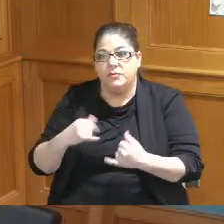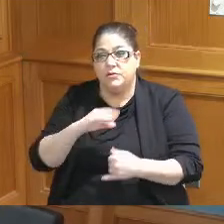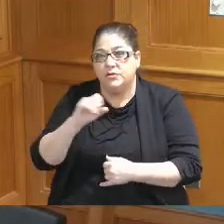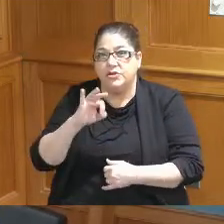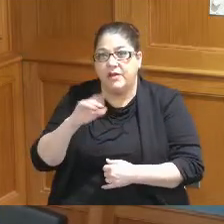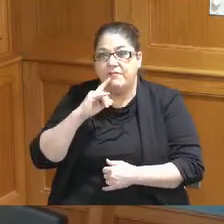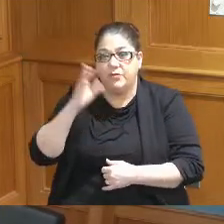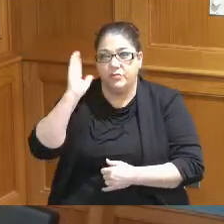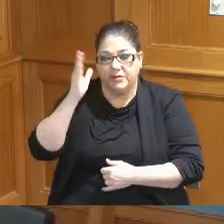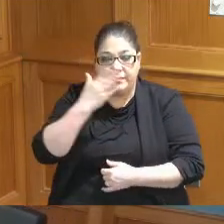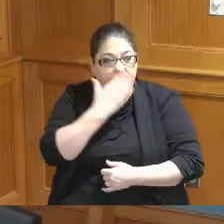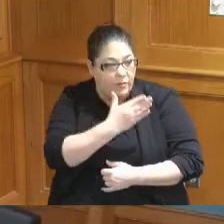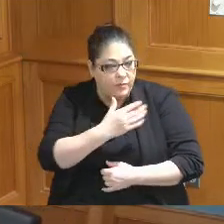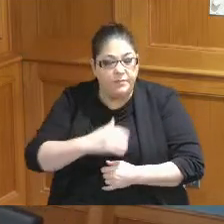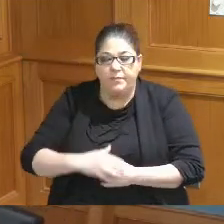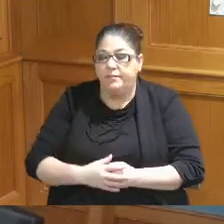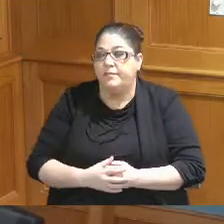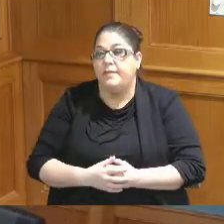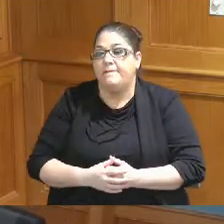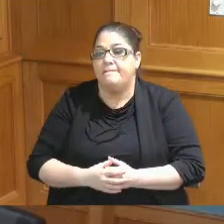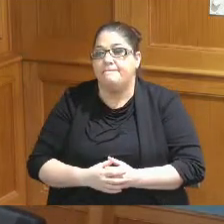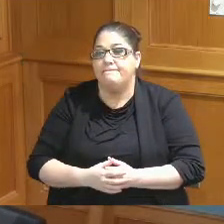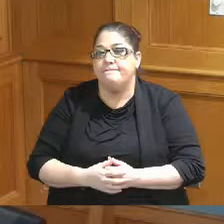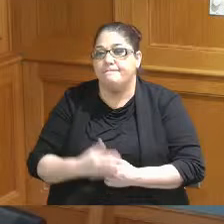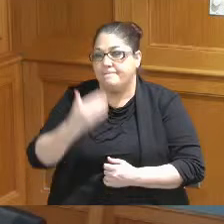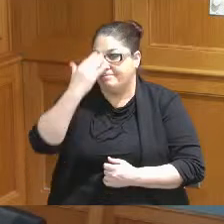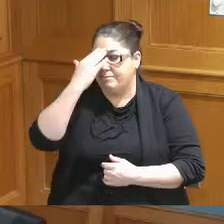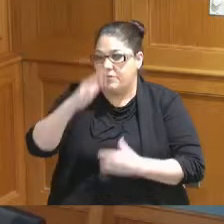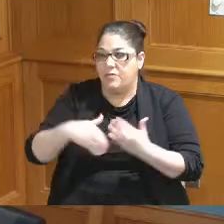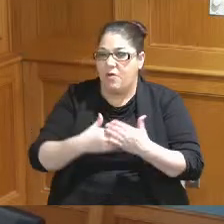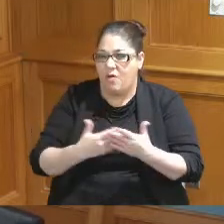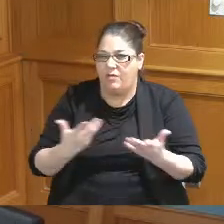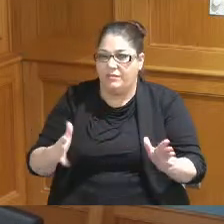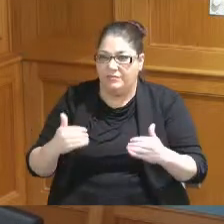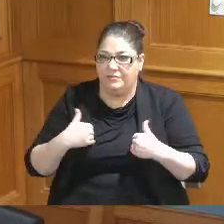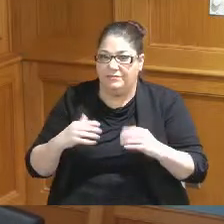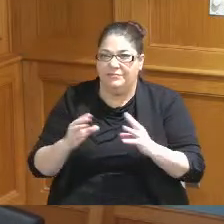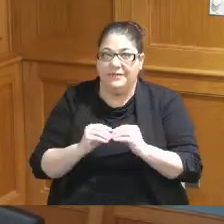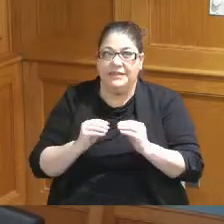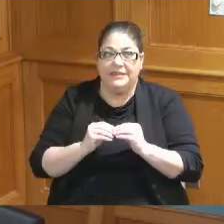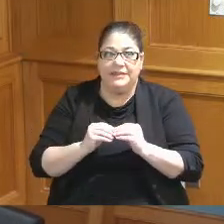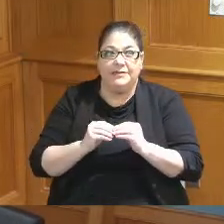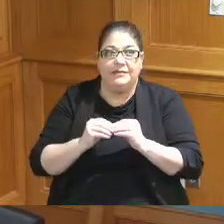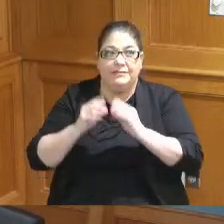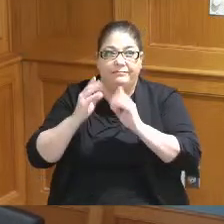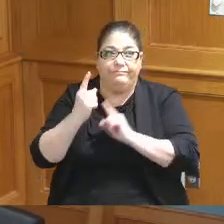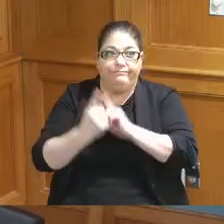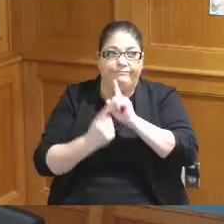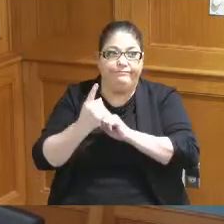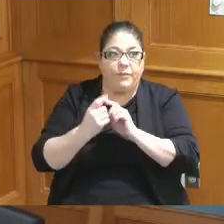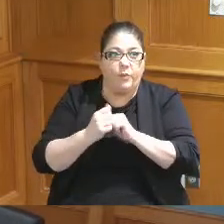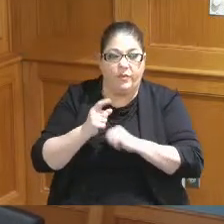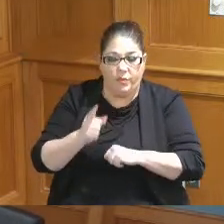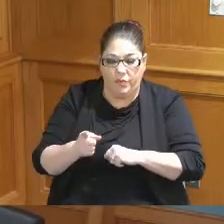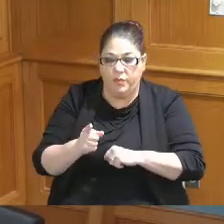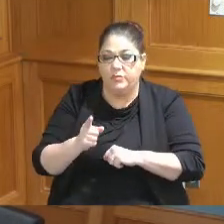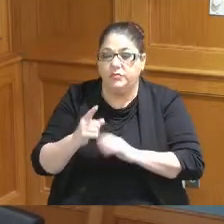presentation I know that we've all had meetings individually with both of you to outline some of